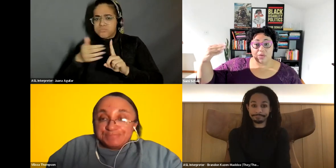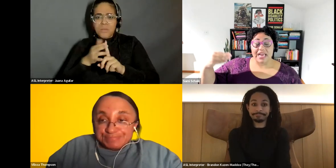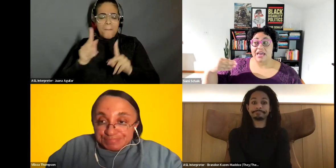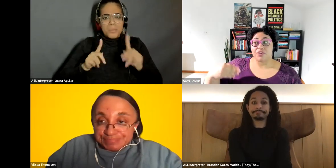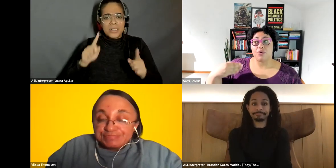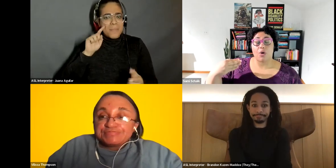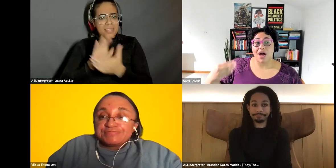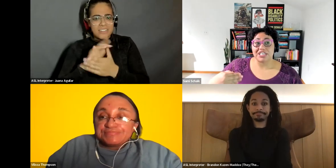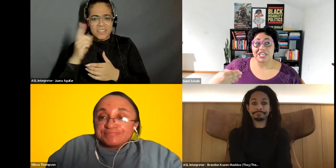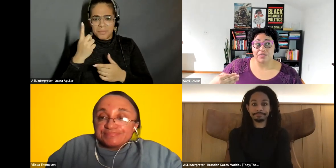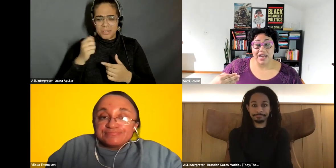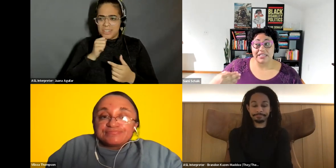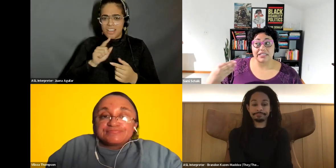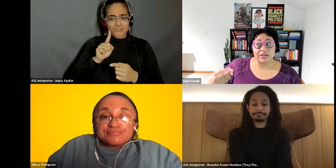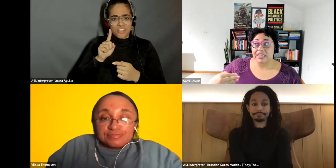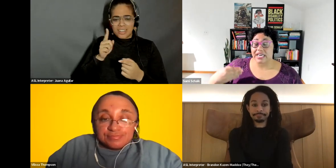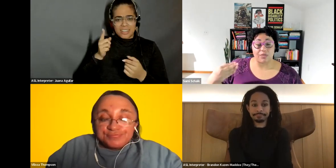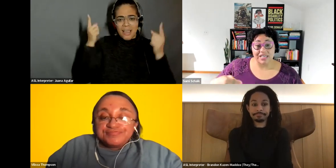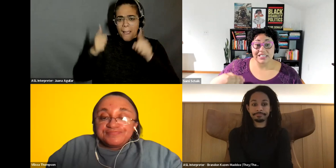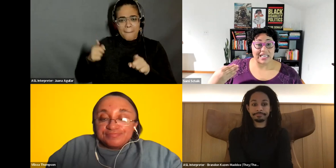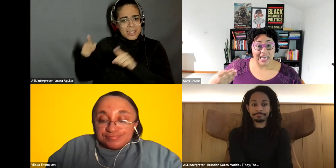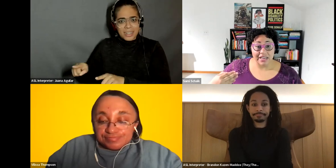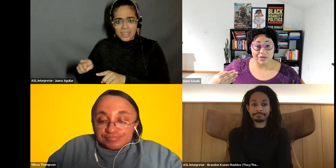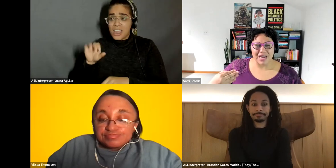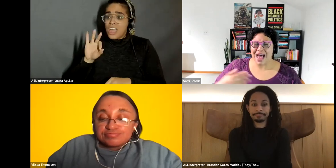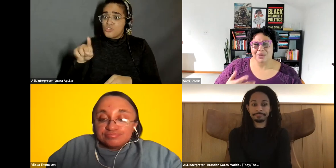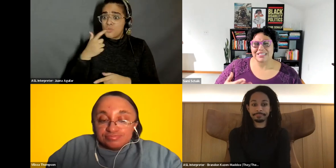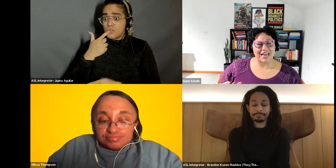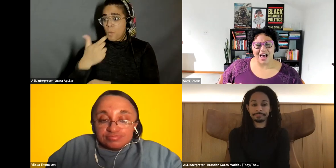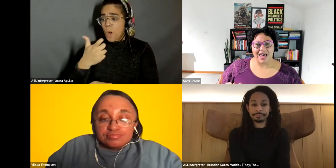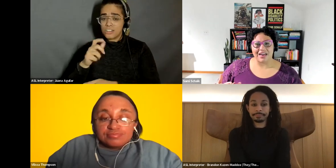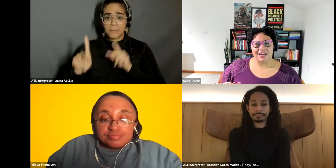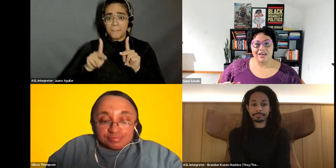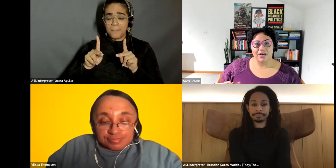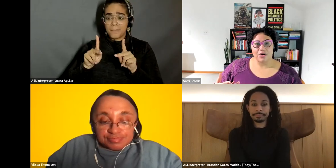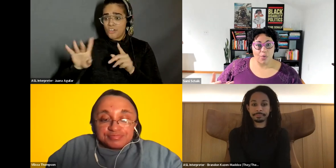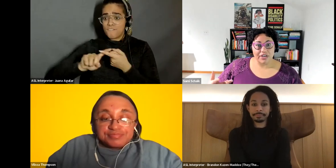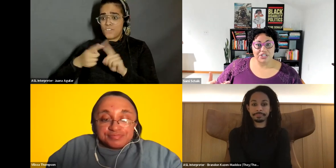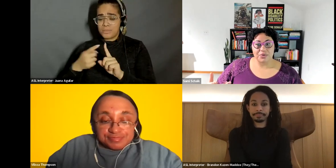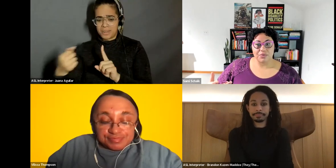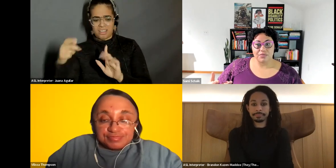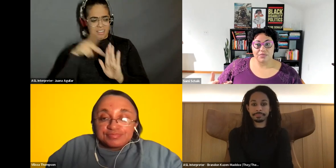Sami Schalk: right? If you are watching your friends literally get arrested and killed. How is that not going to?